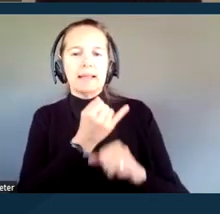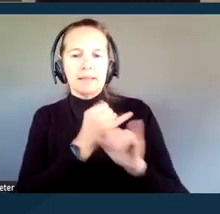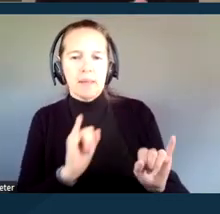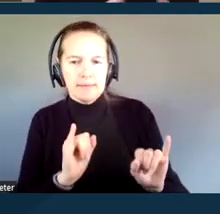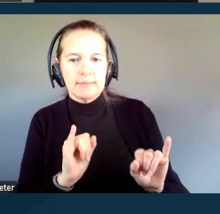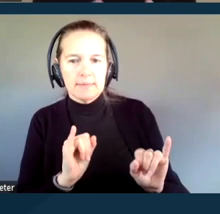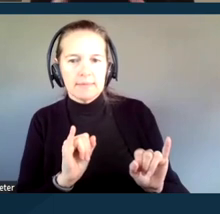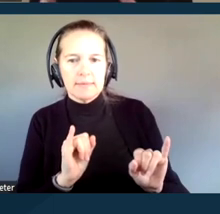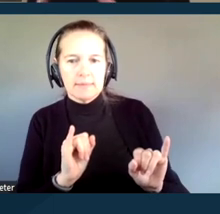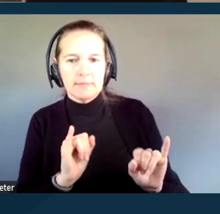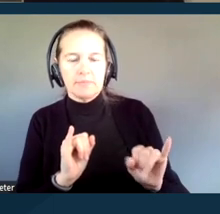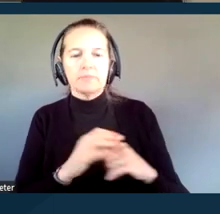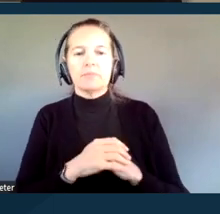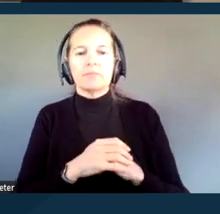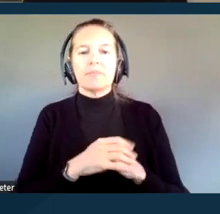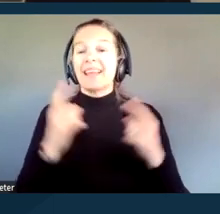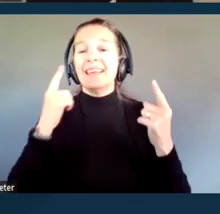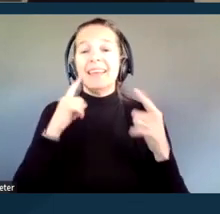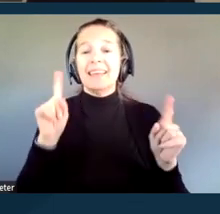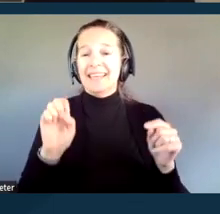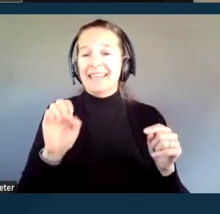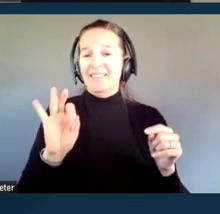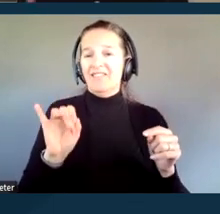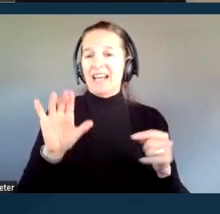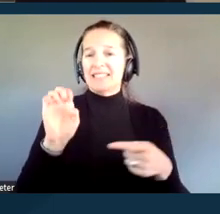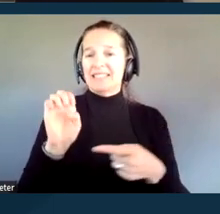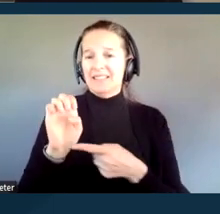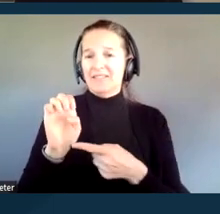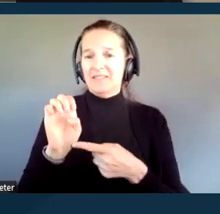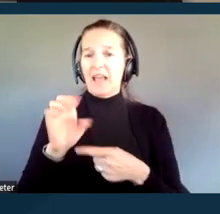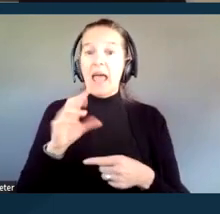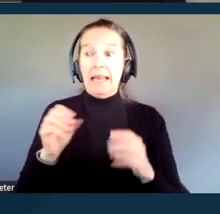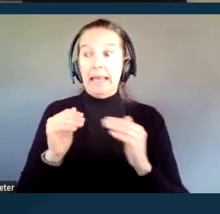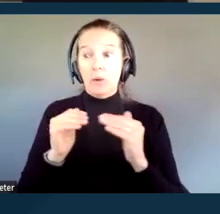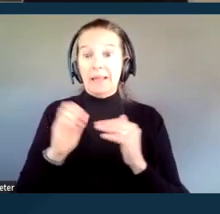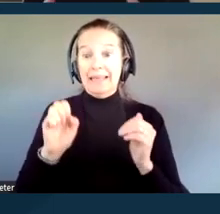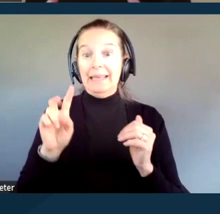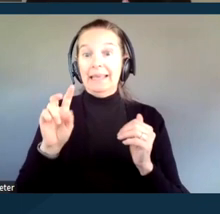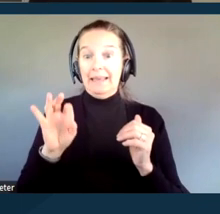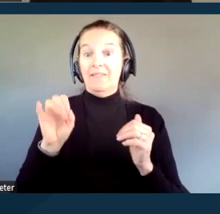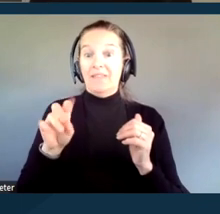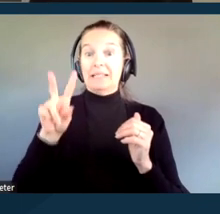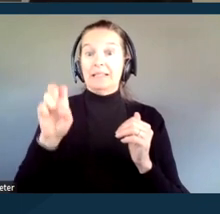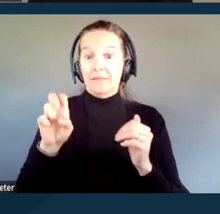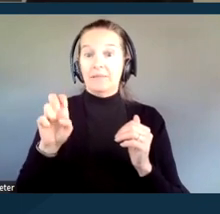Now for it to be effective and especially equally effective communication, the timeliness is a key piece